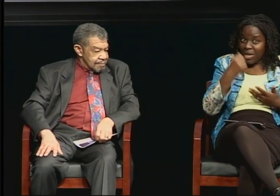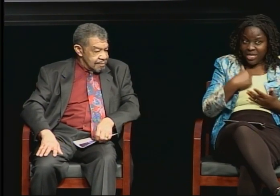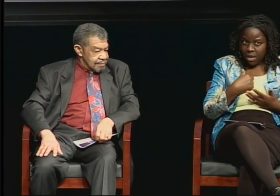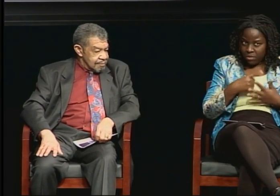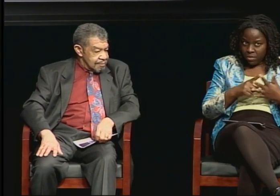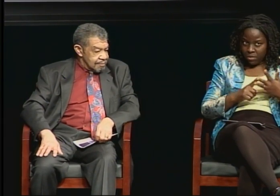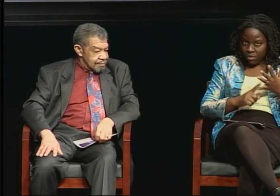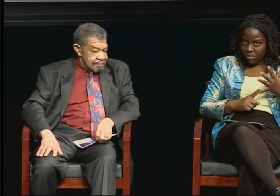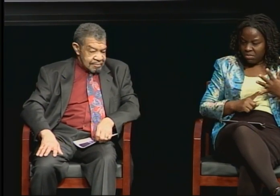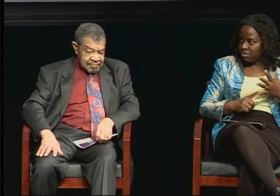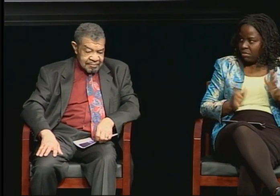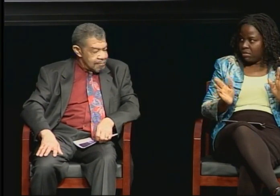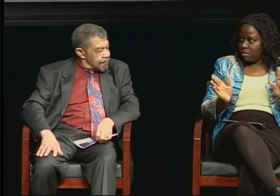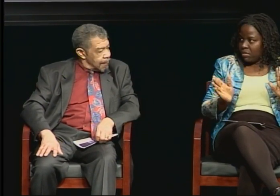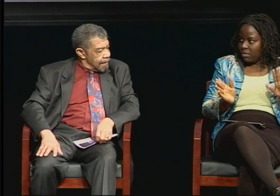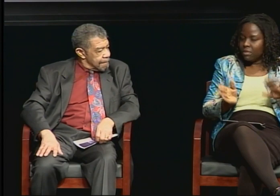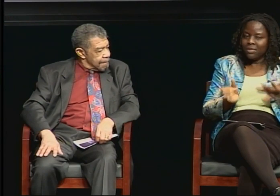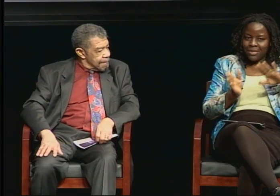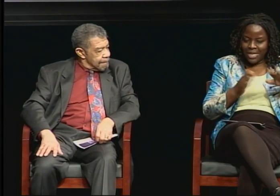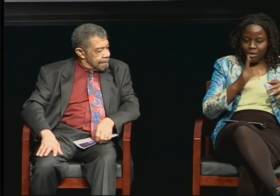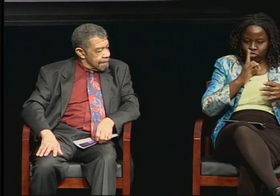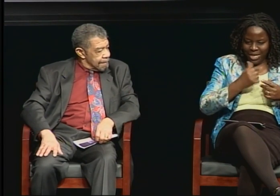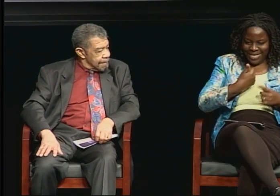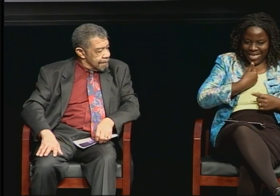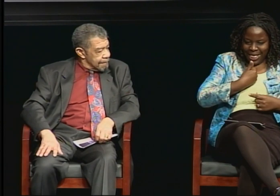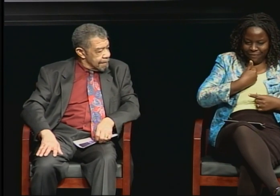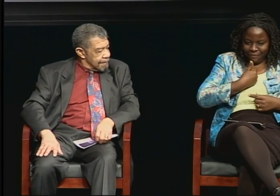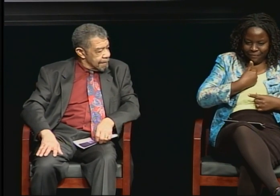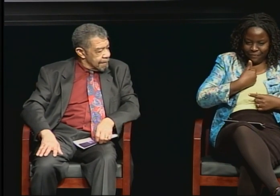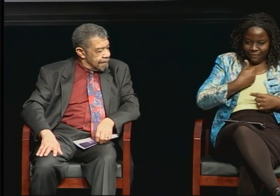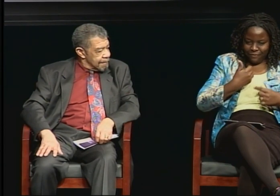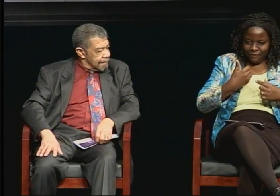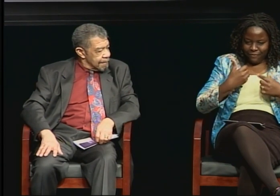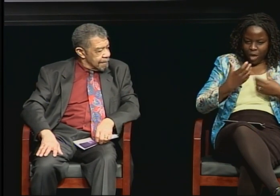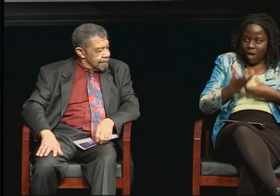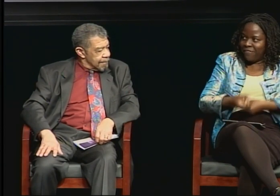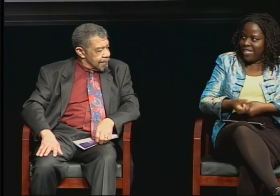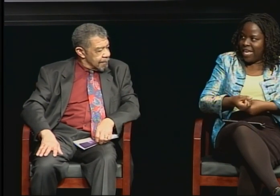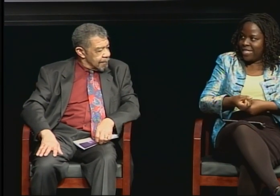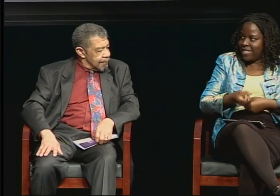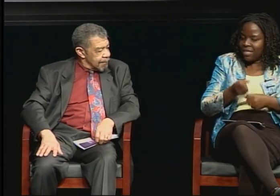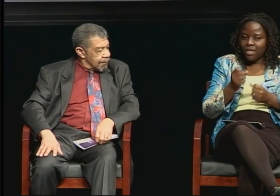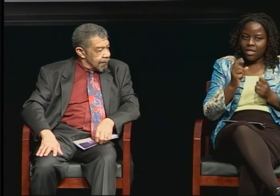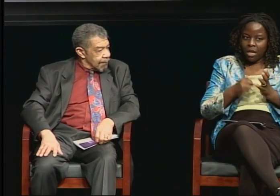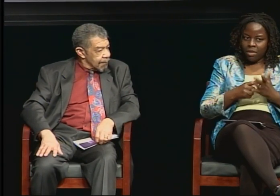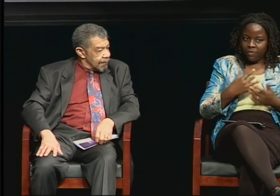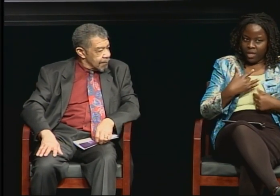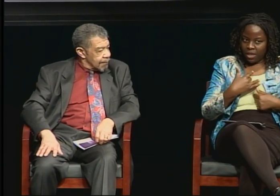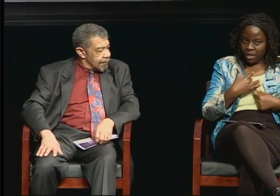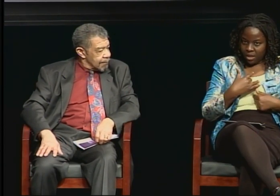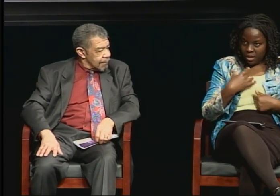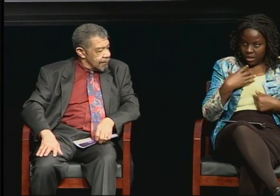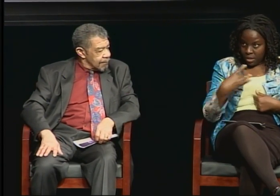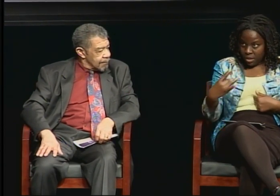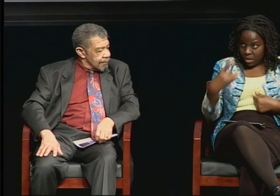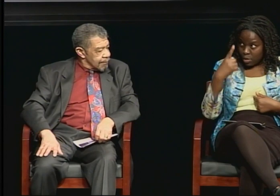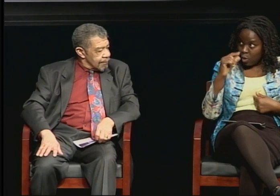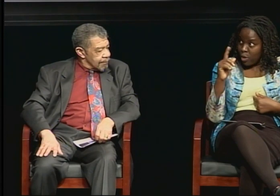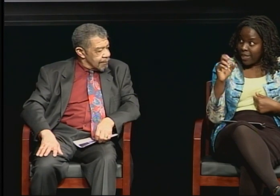But whether I was being chosen because I was a token or being asked to be on committees or you know filling the diversity needs.